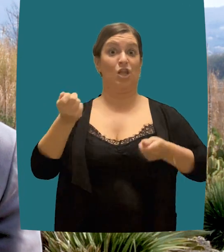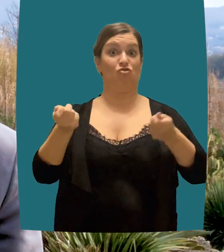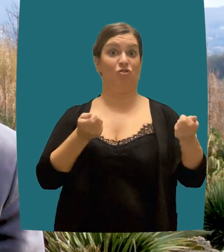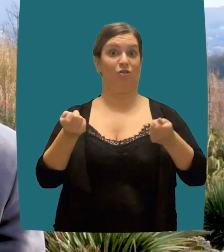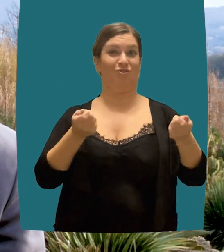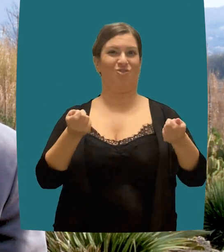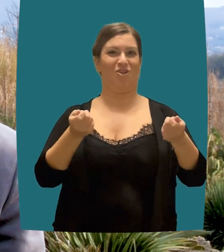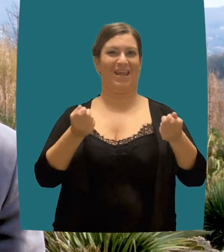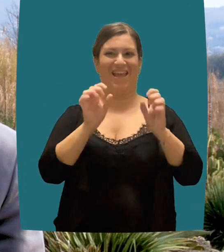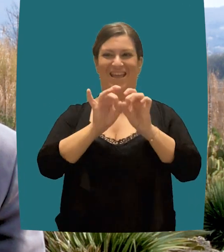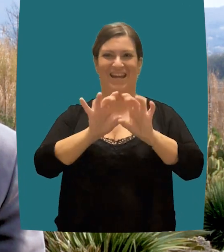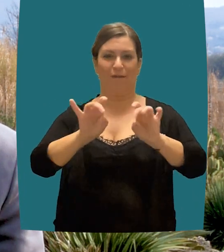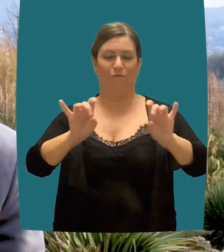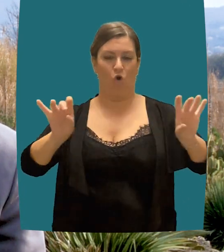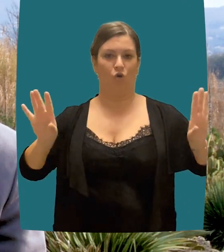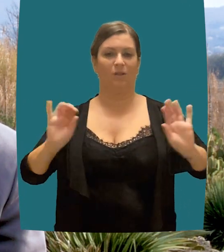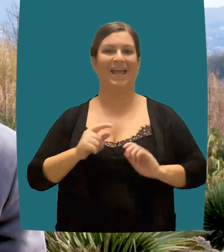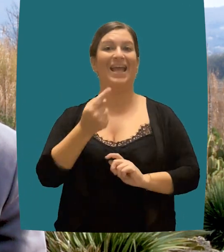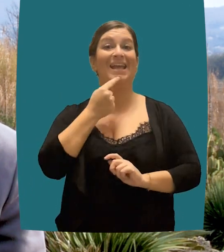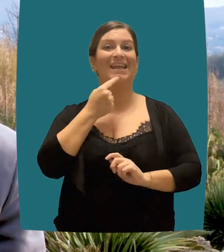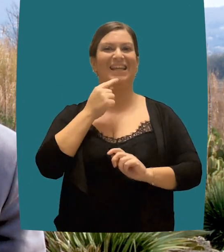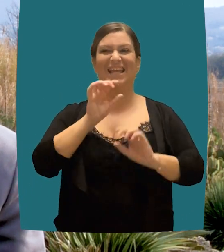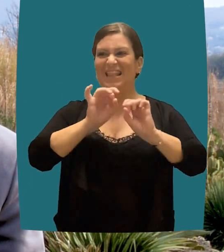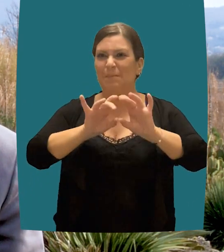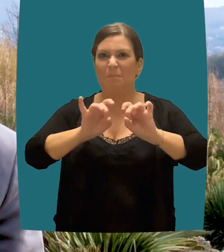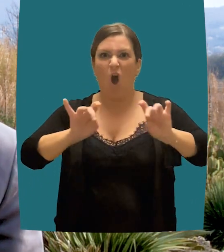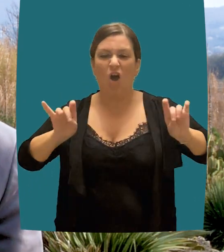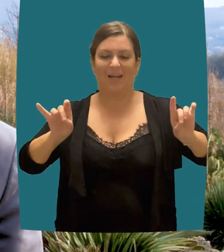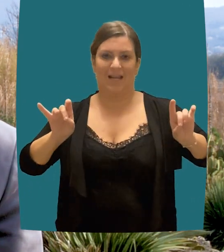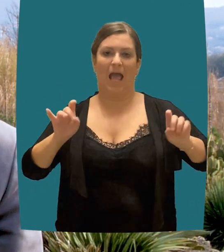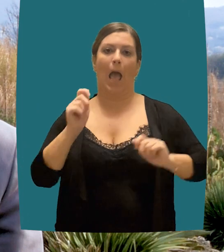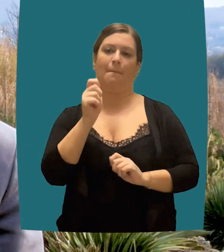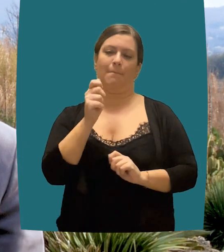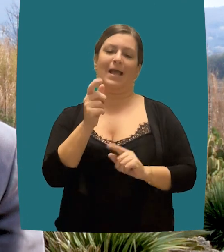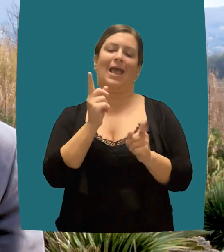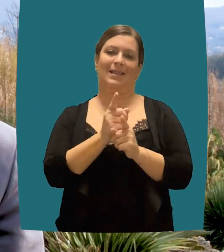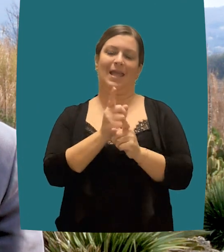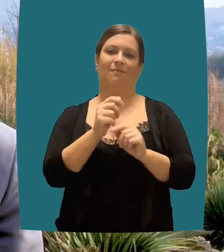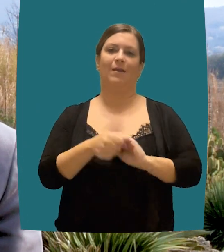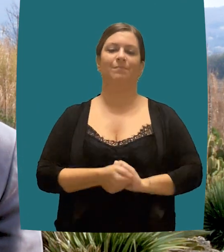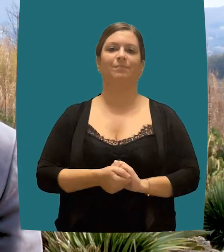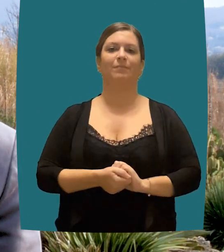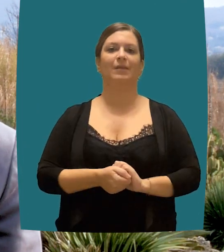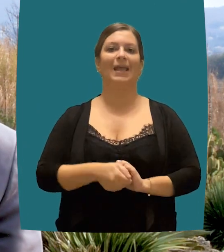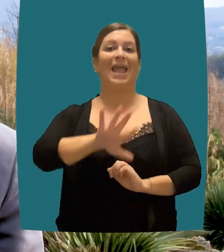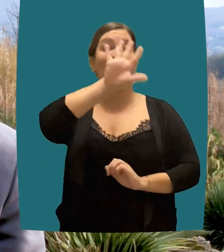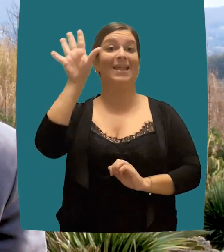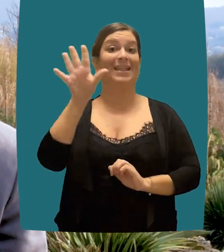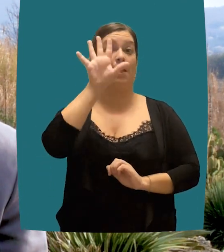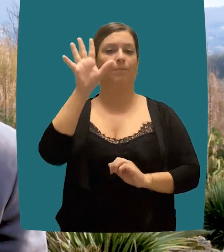with the "polluter pays" principle could be more effectively addressed by